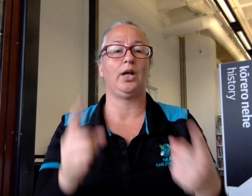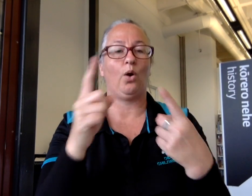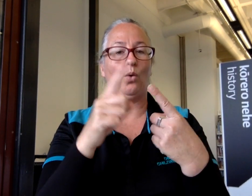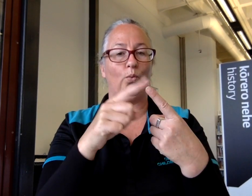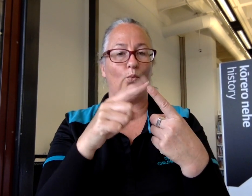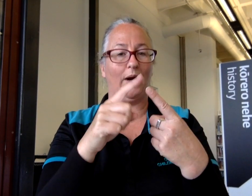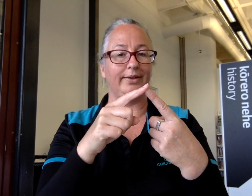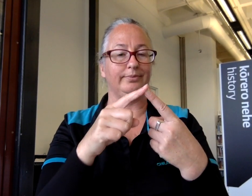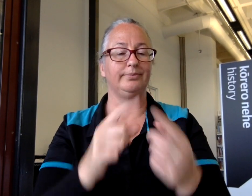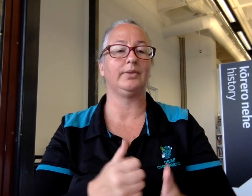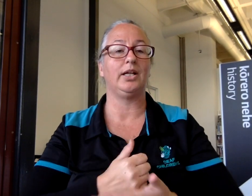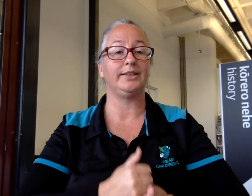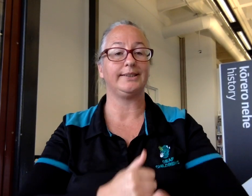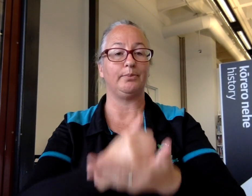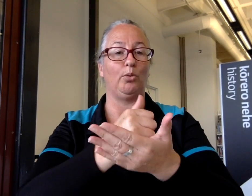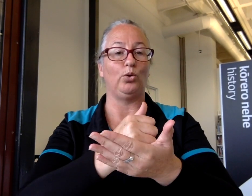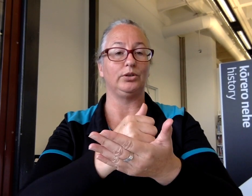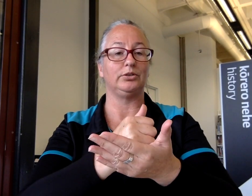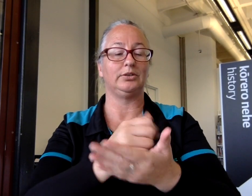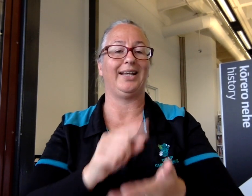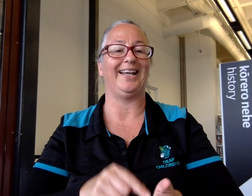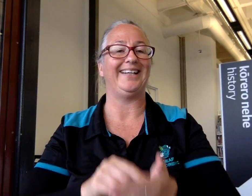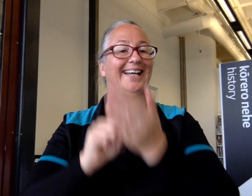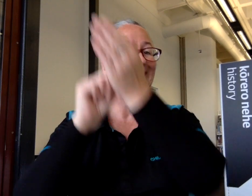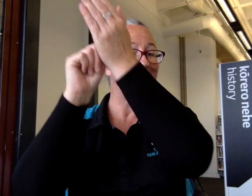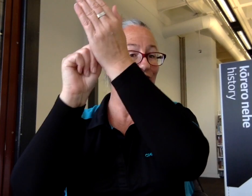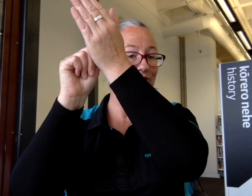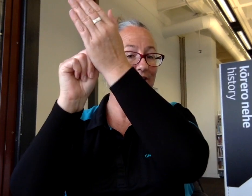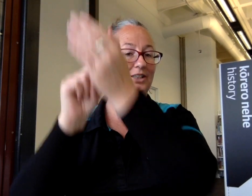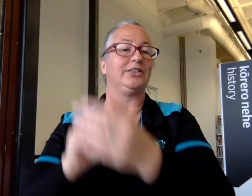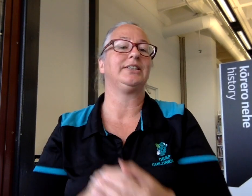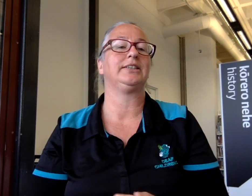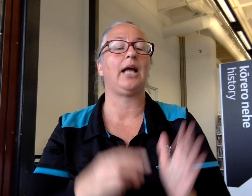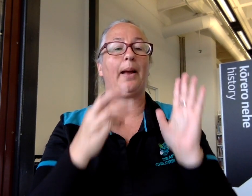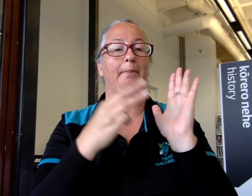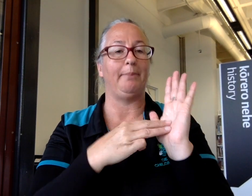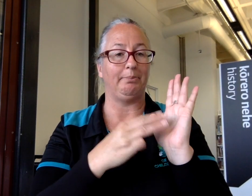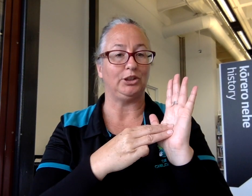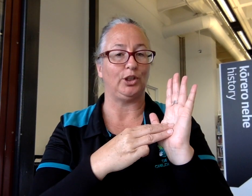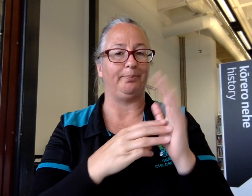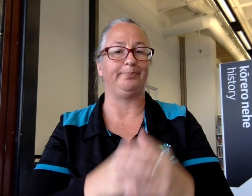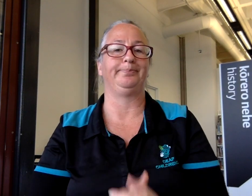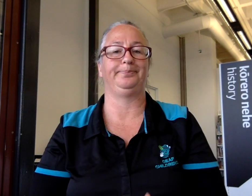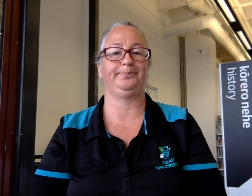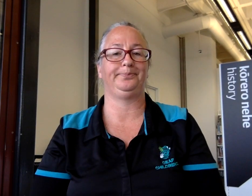First; Support and increase our membership.